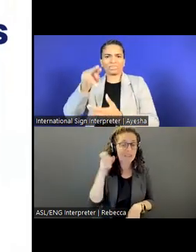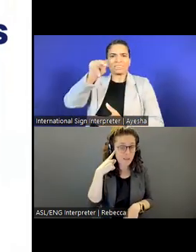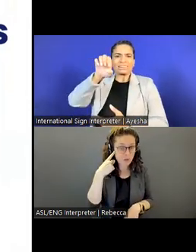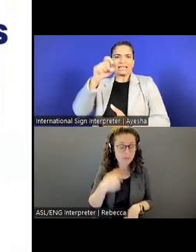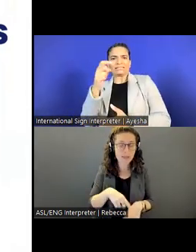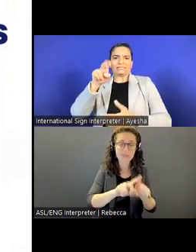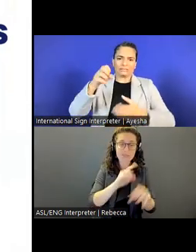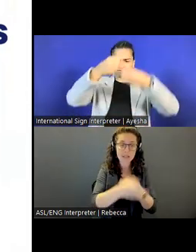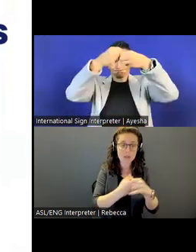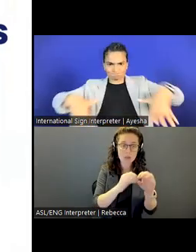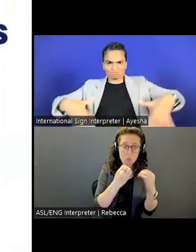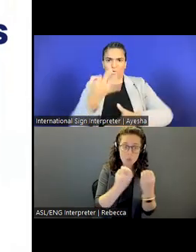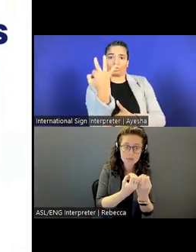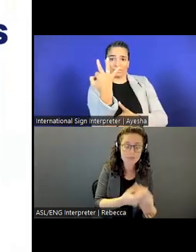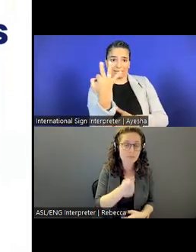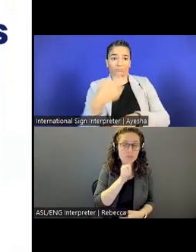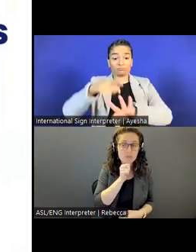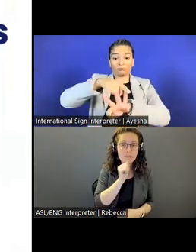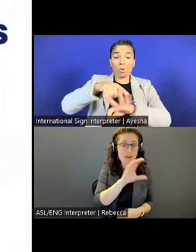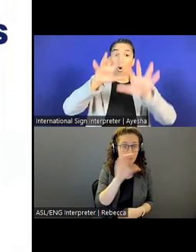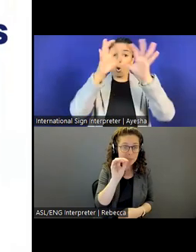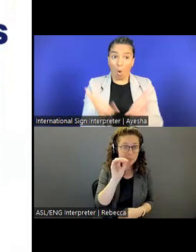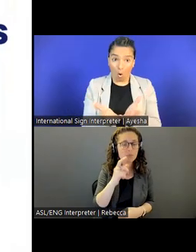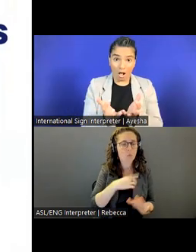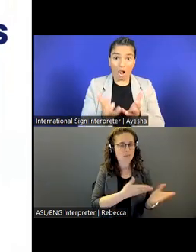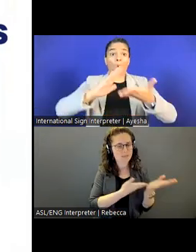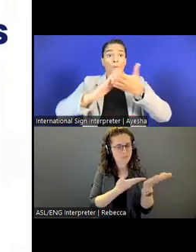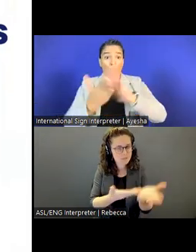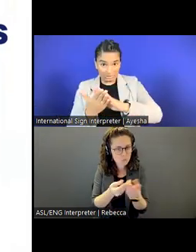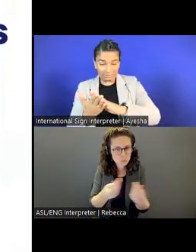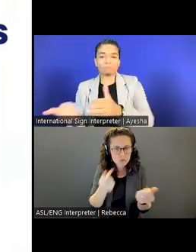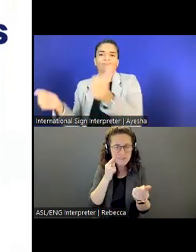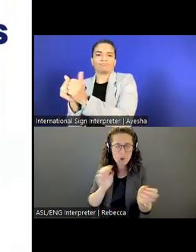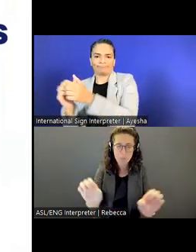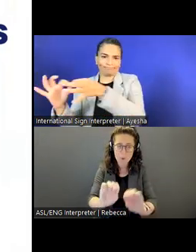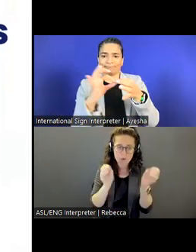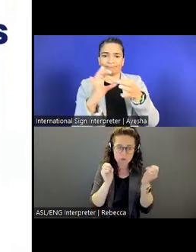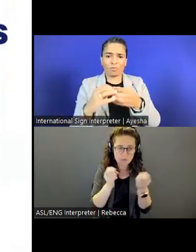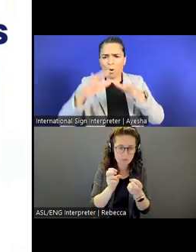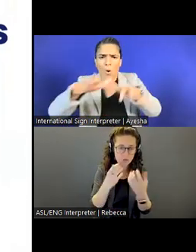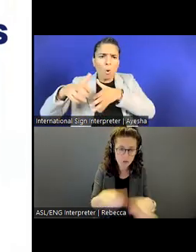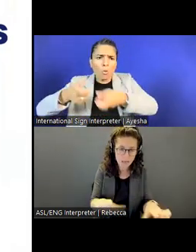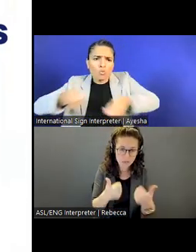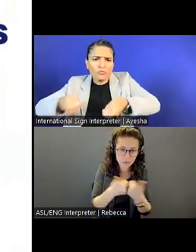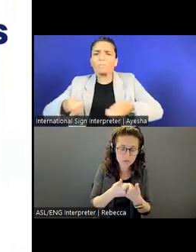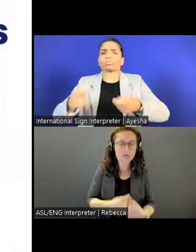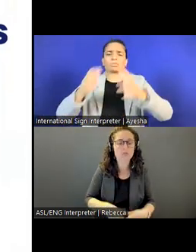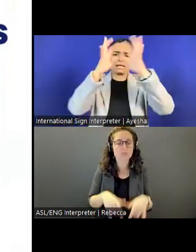organizations, and the private sector to deliver solutions to urgent challenges while also building resilience for strong futures.